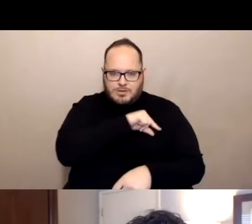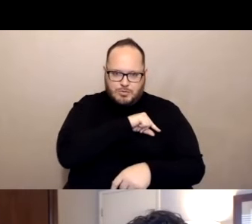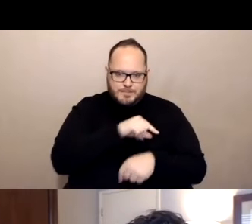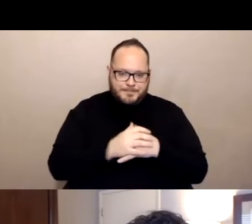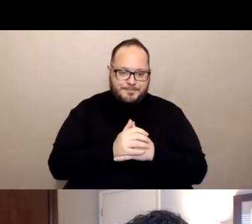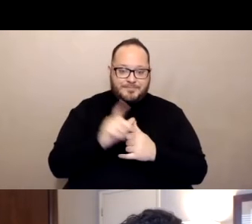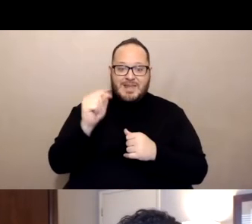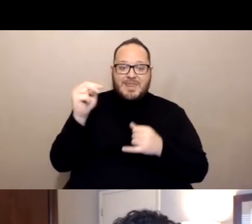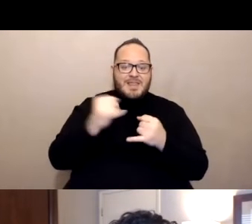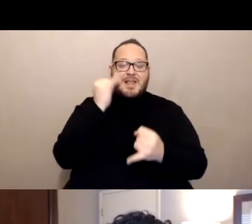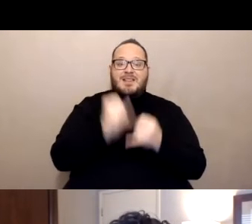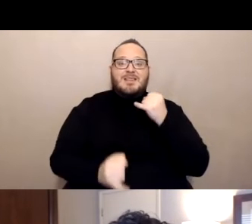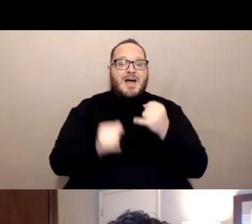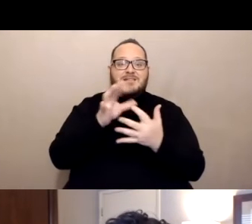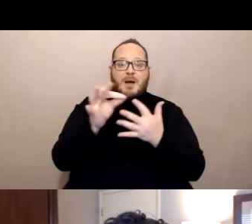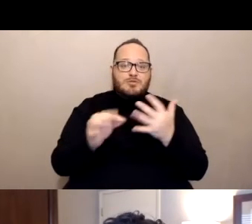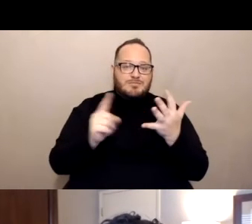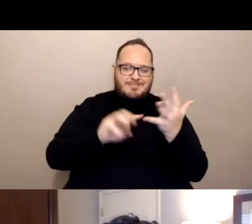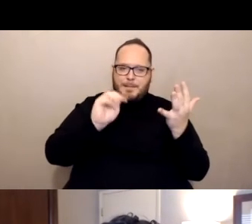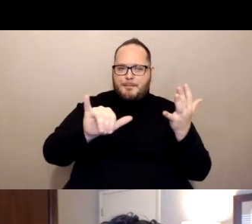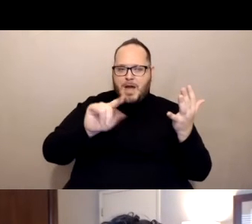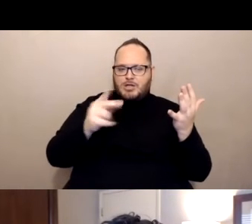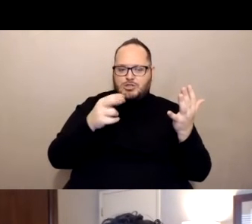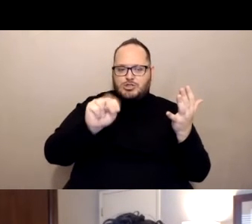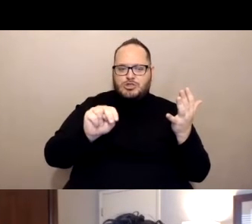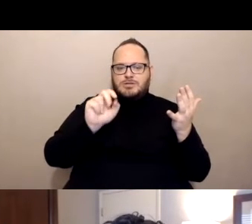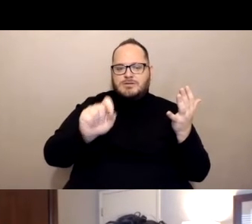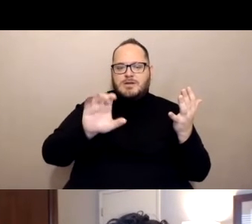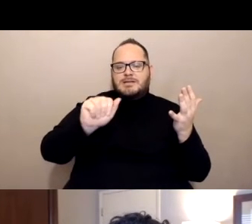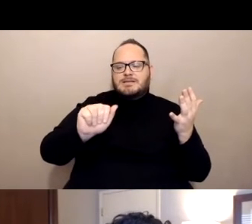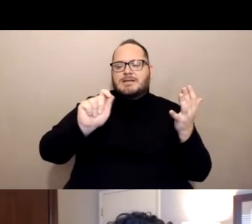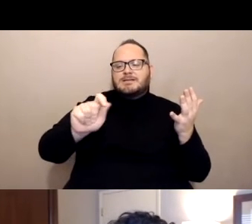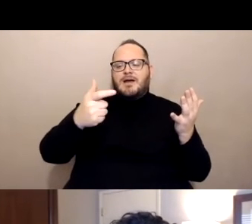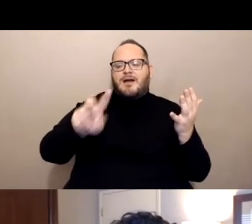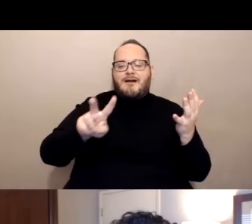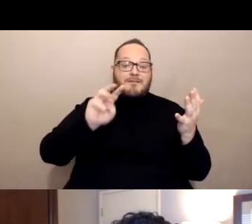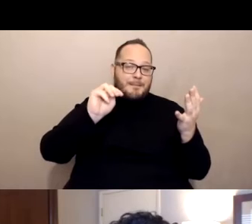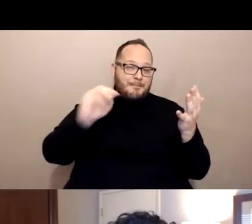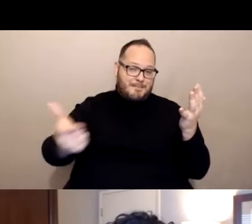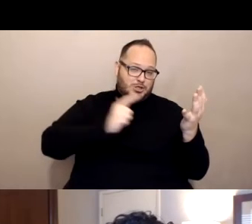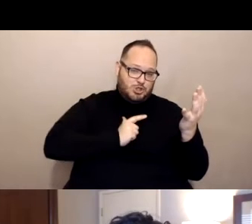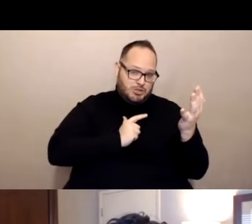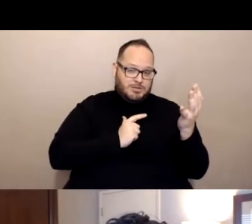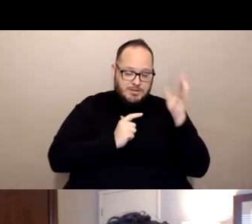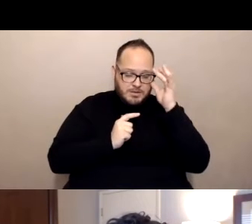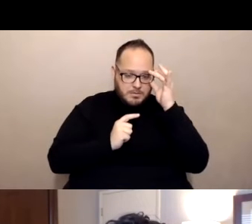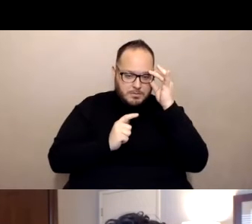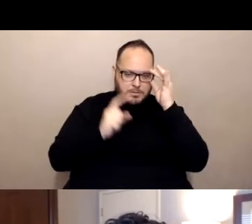for those eligible would be my turn, my turn.ca.gov. You'll notice we also have the toll free hotline